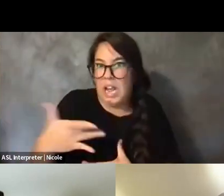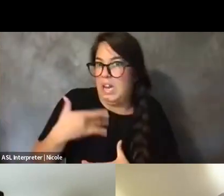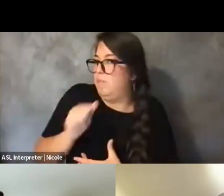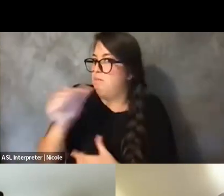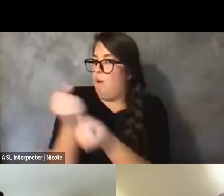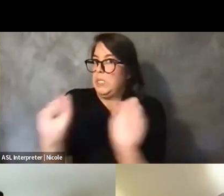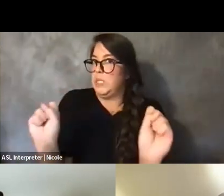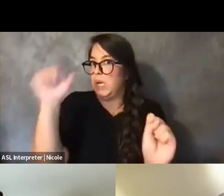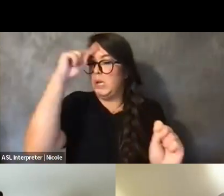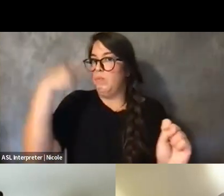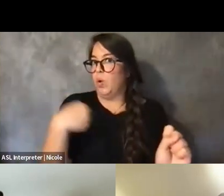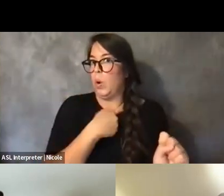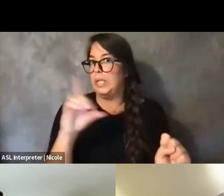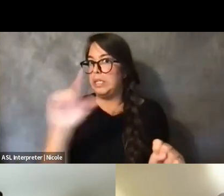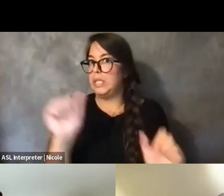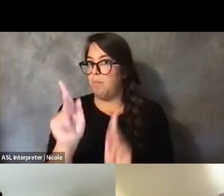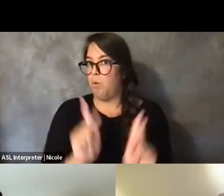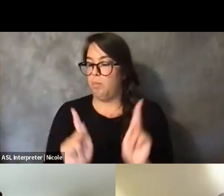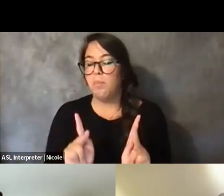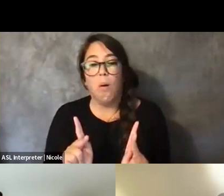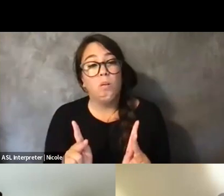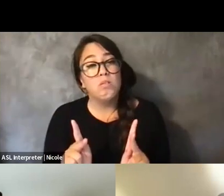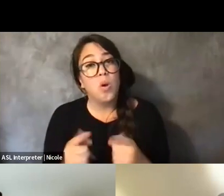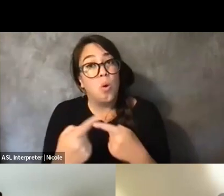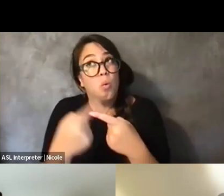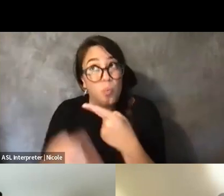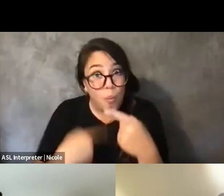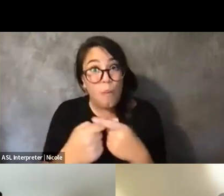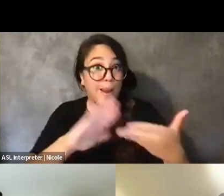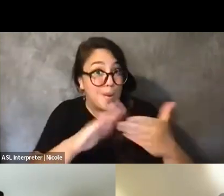And you know, when they are available, it's really, really, really,